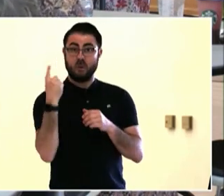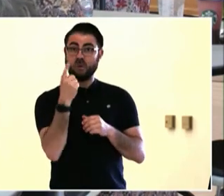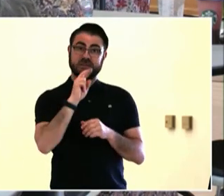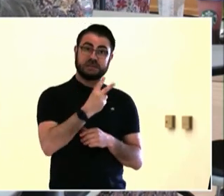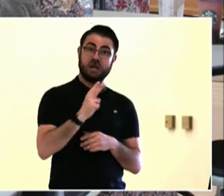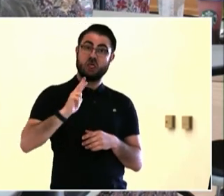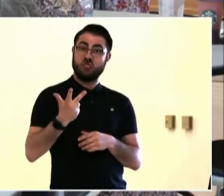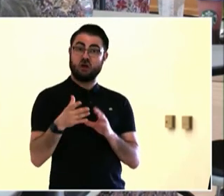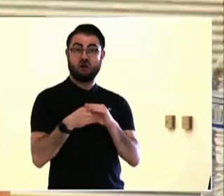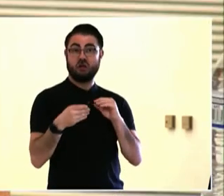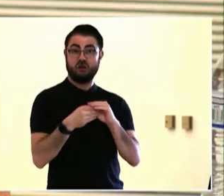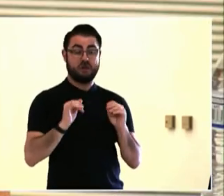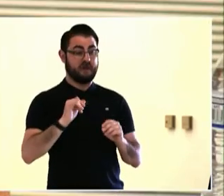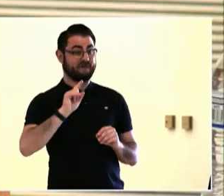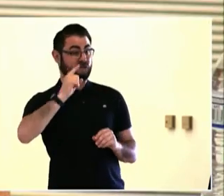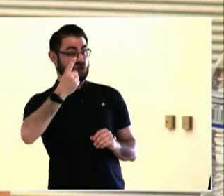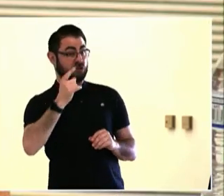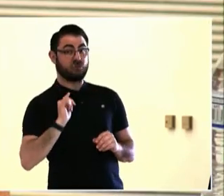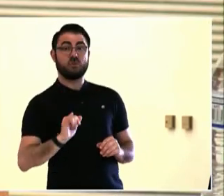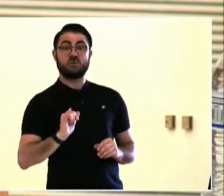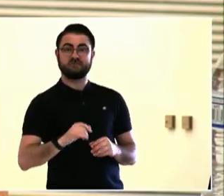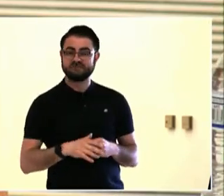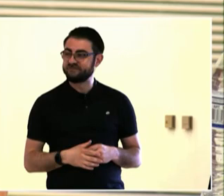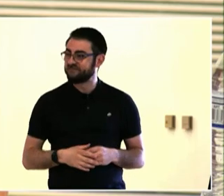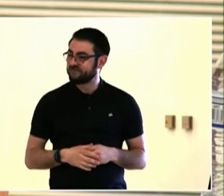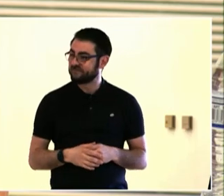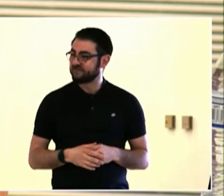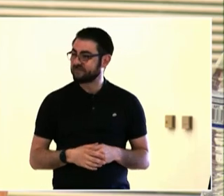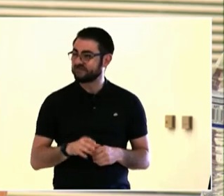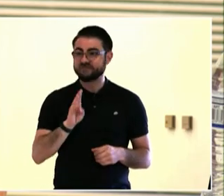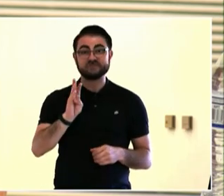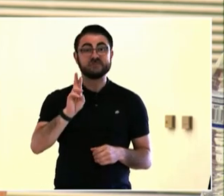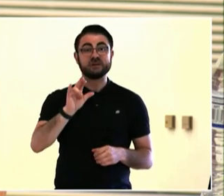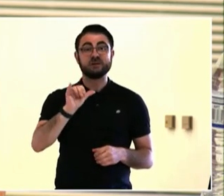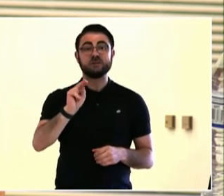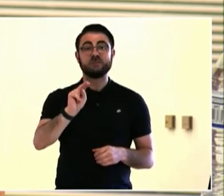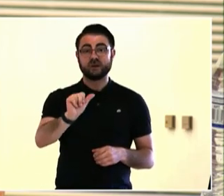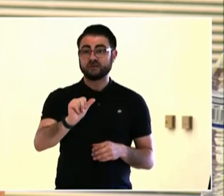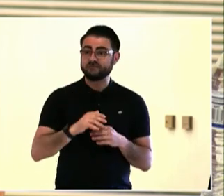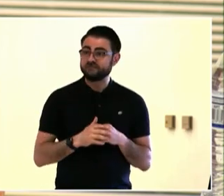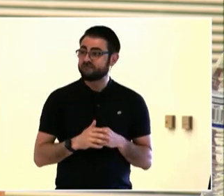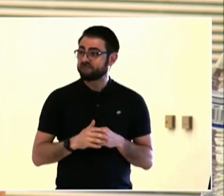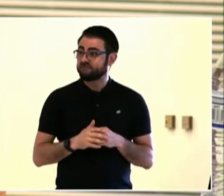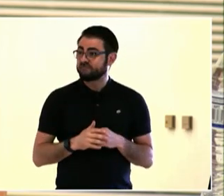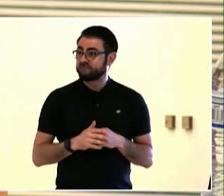to citizens because governments, they normally or very